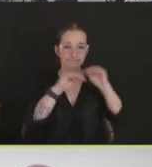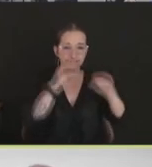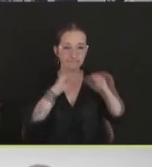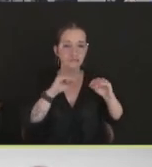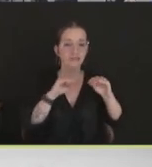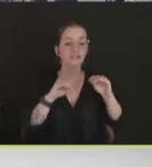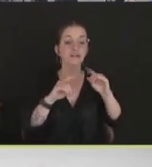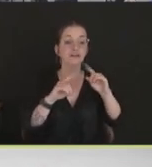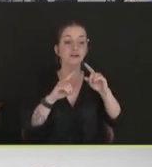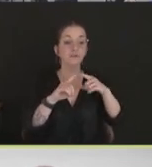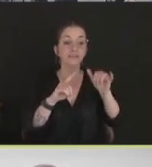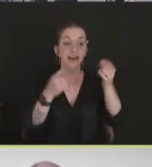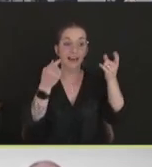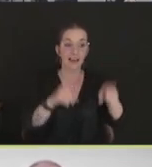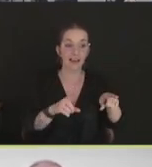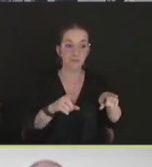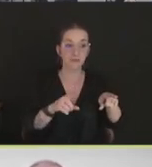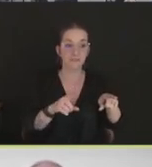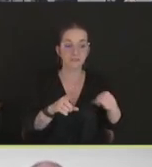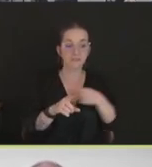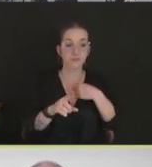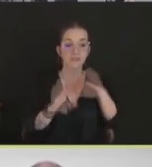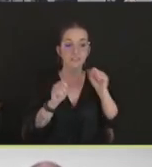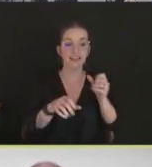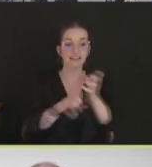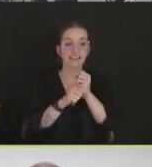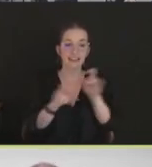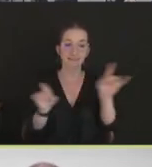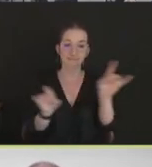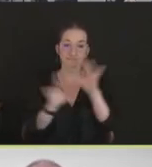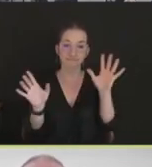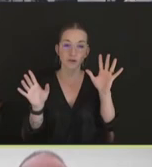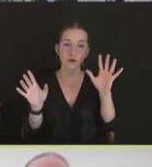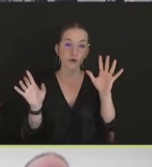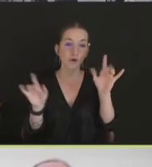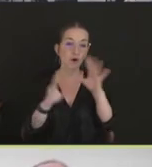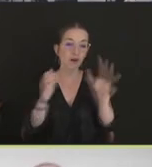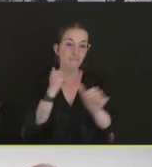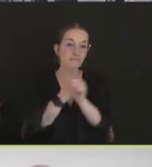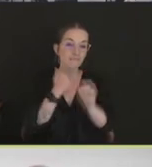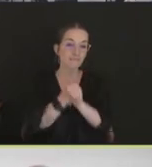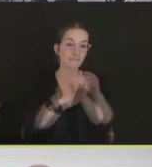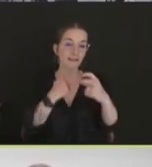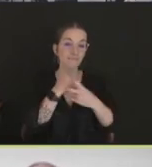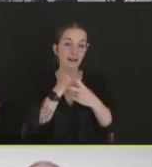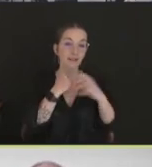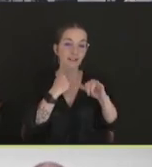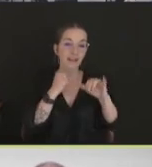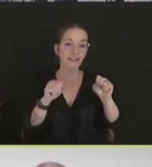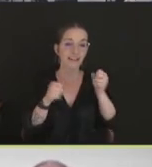get these devastating viruses that can potentially cause very bad effects for the poultry industry.